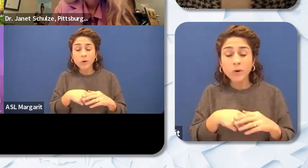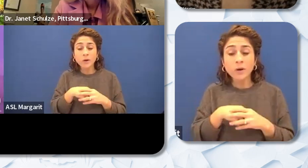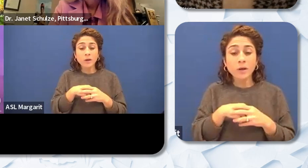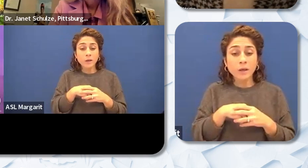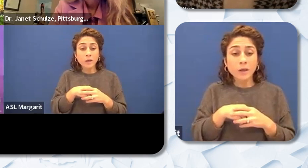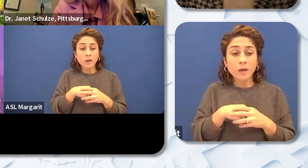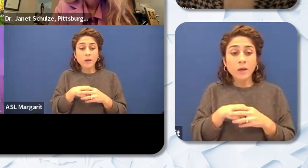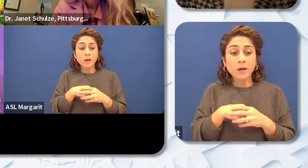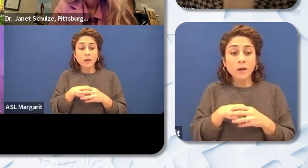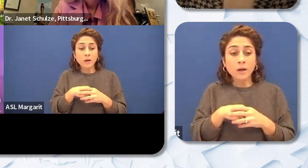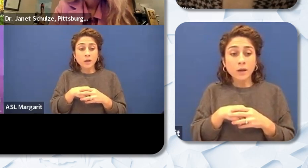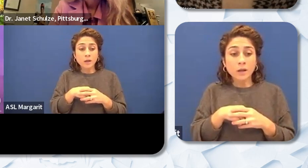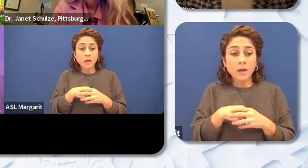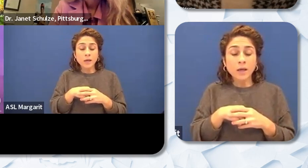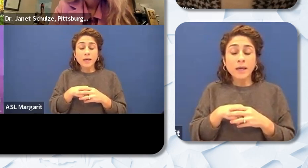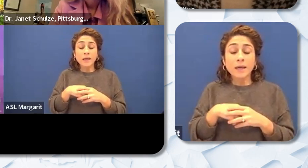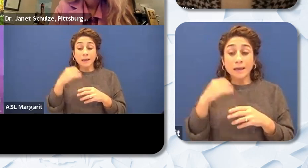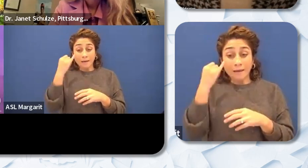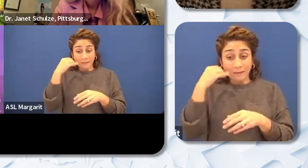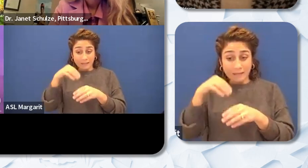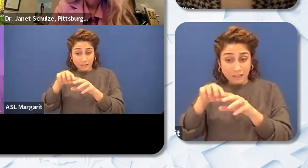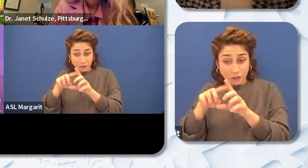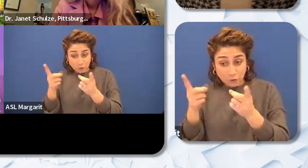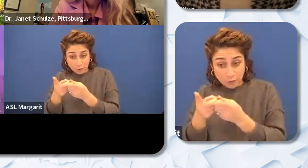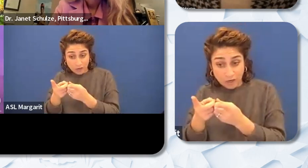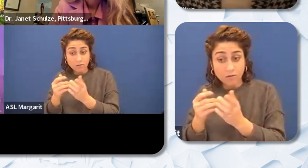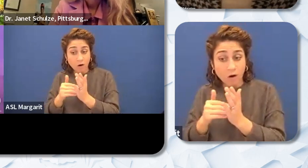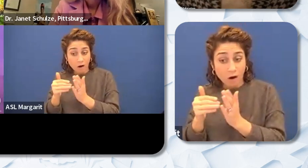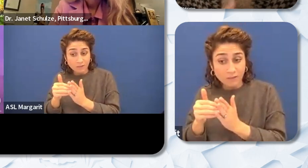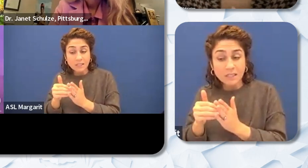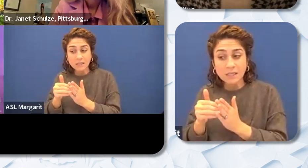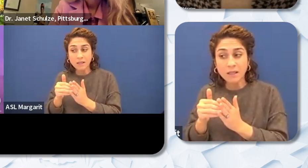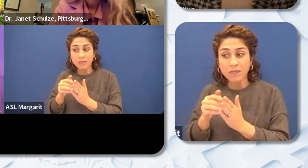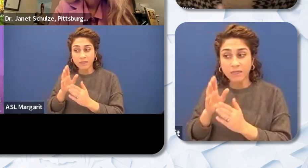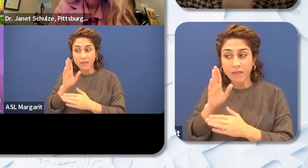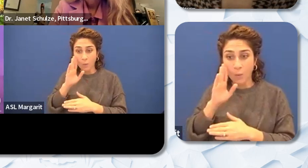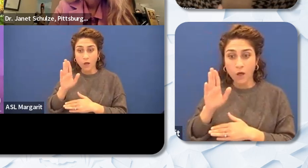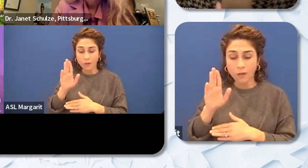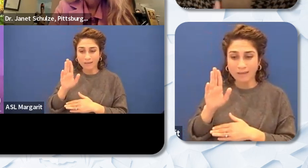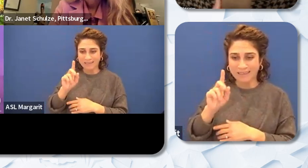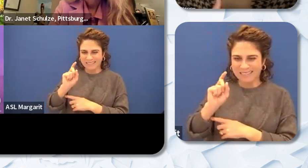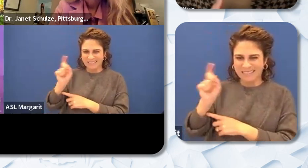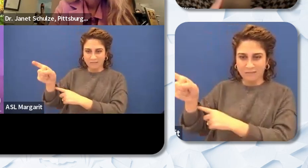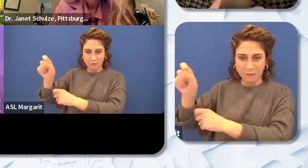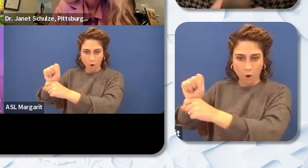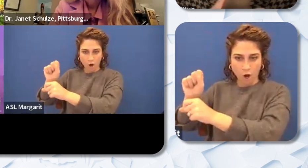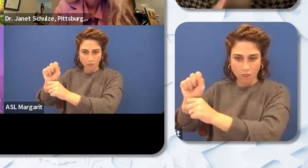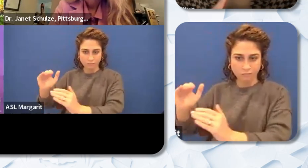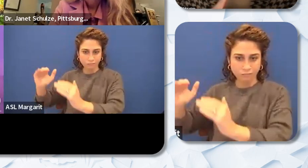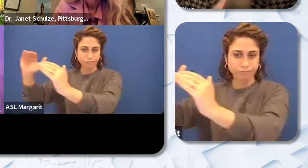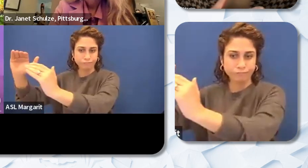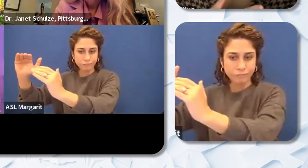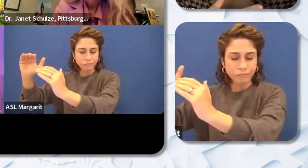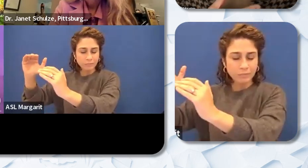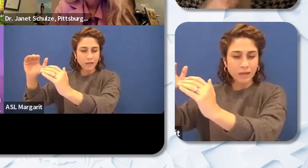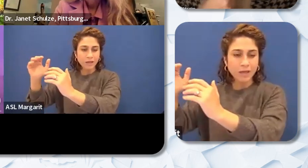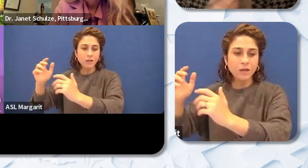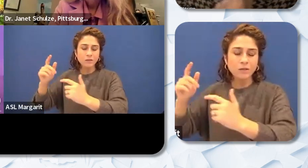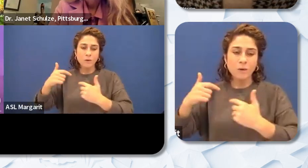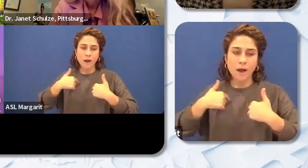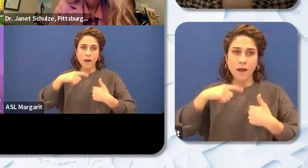they're tapped on the shoulder. And and I believe that in order to retain our